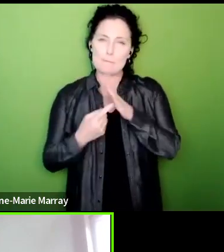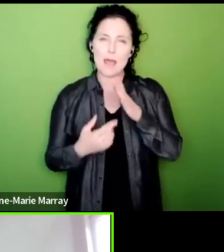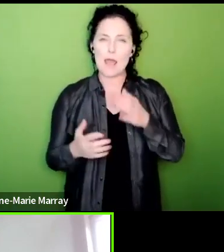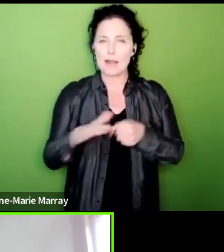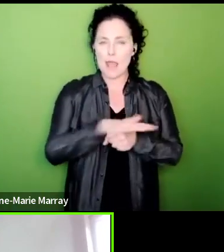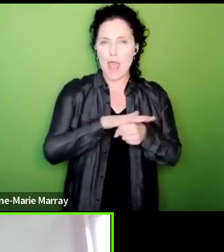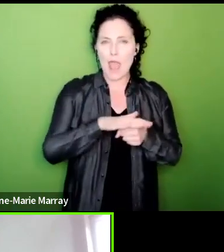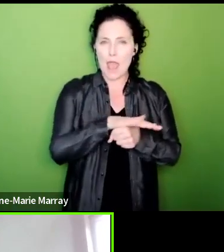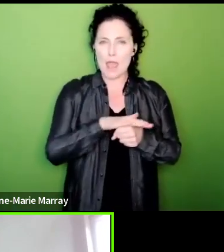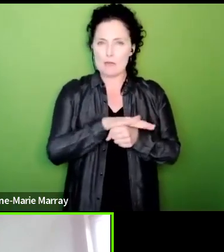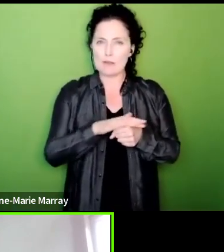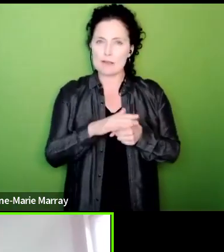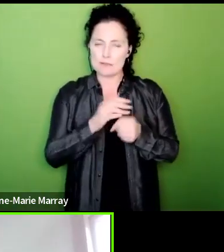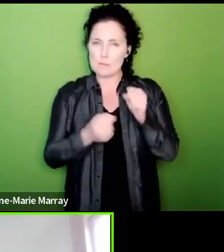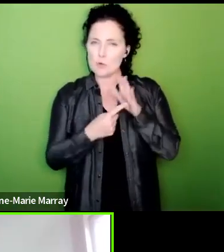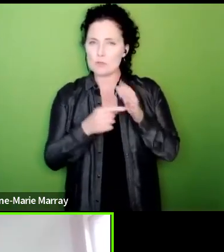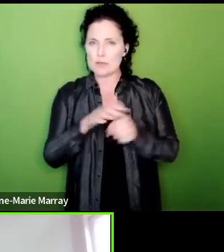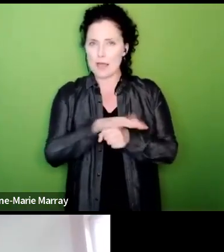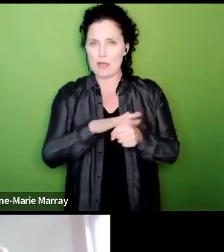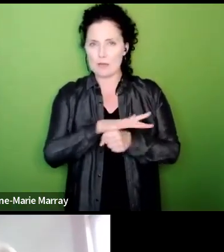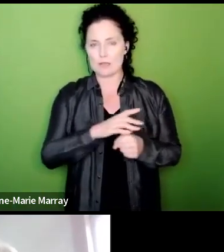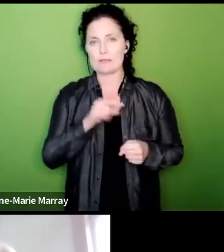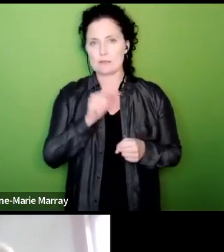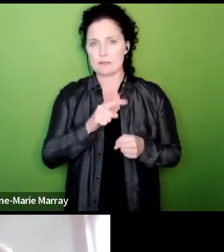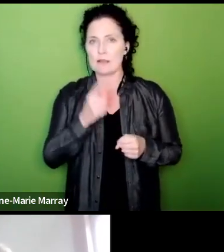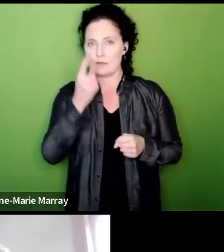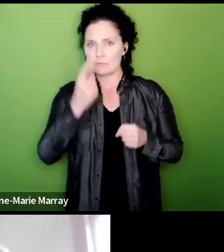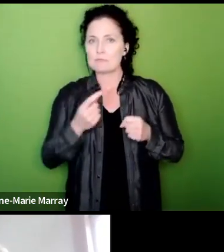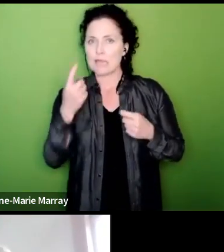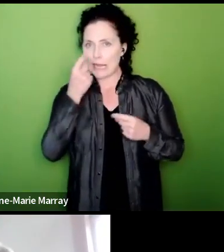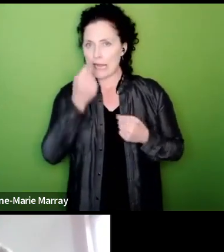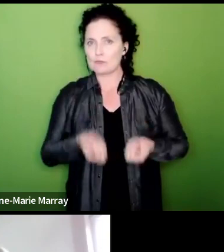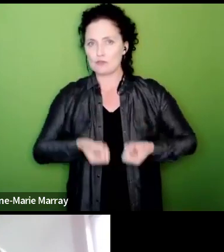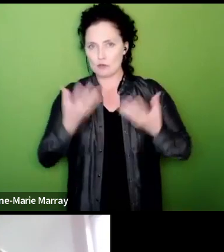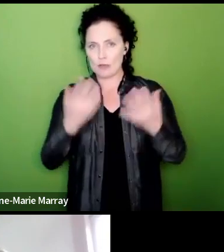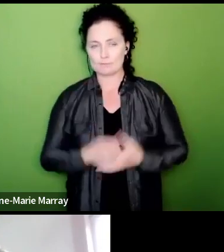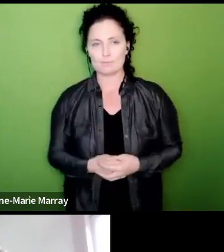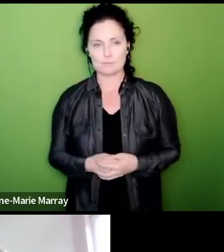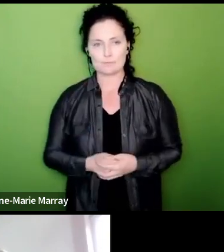why the campaign should start immediately okay thank you an observation from Monty